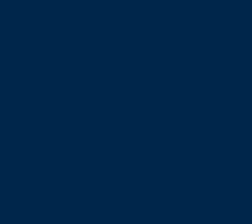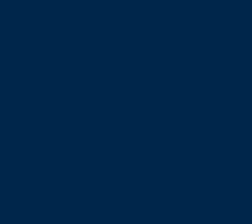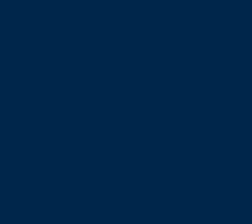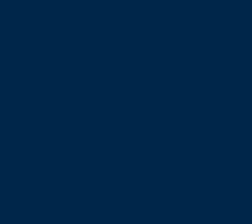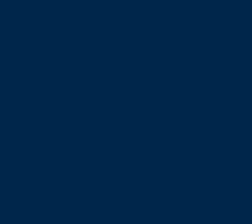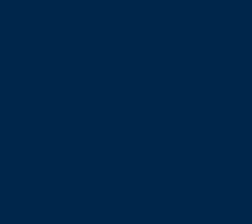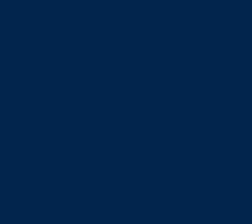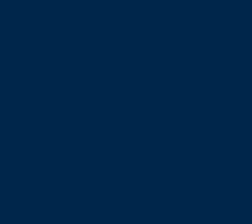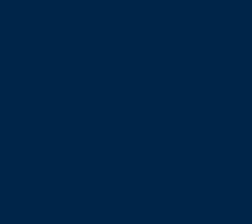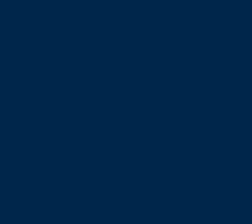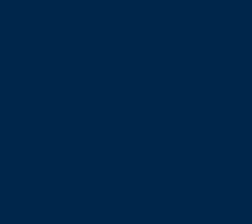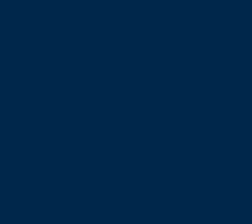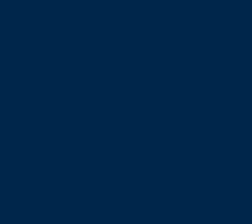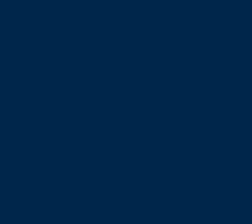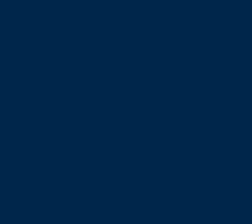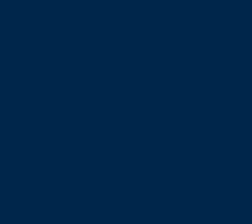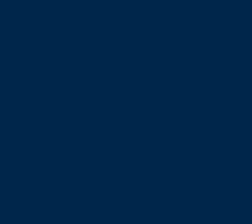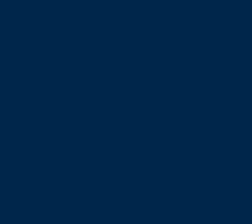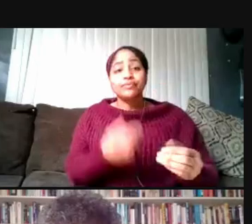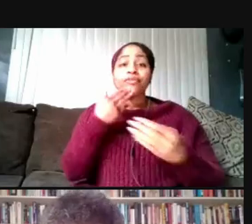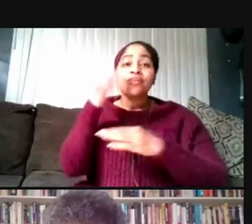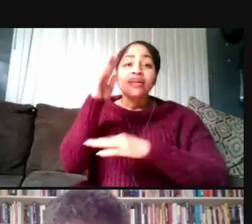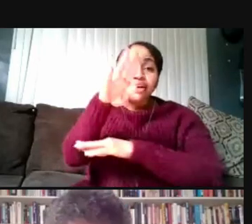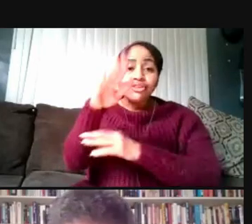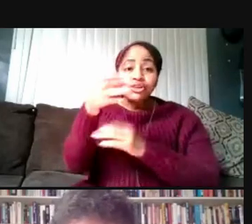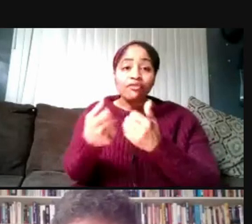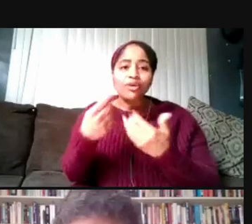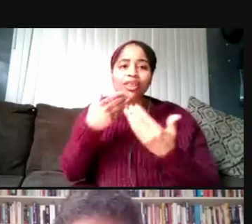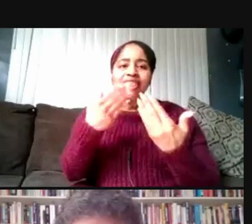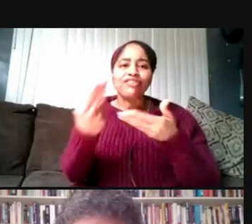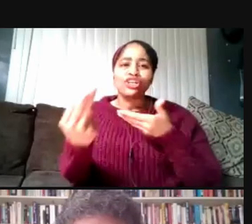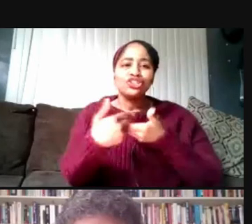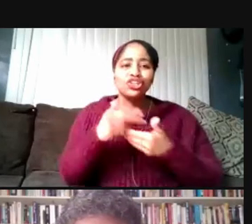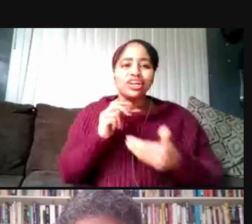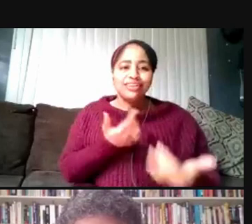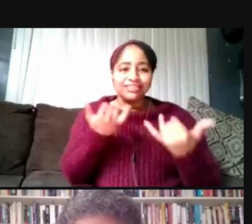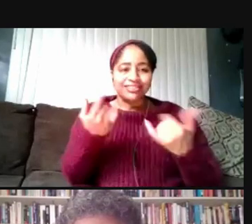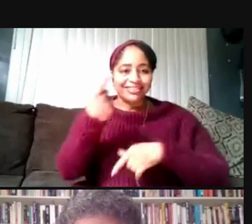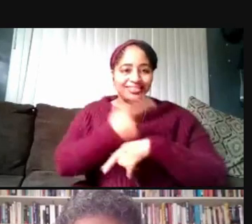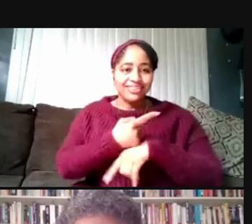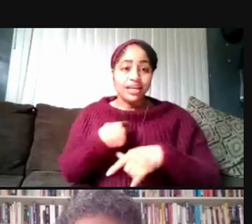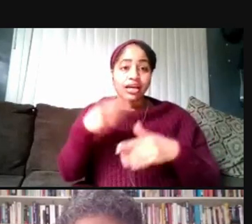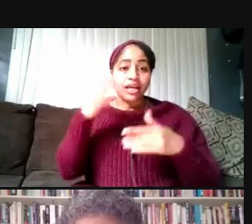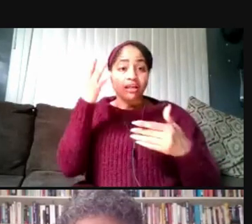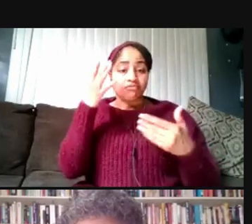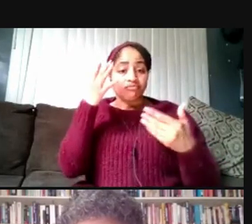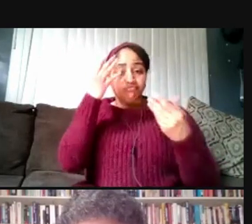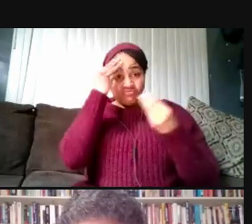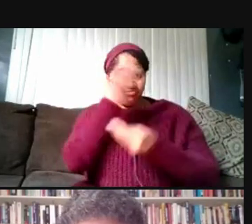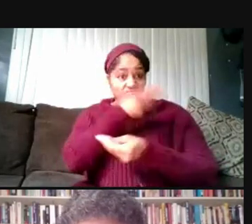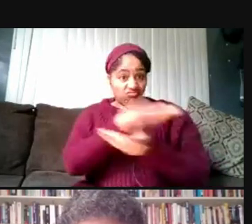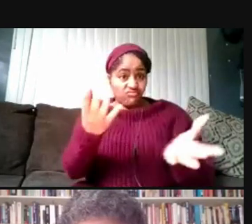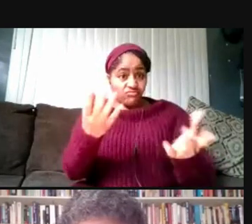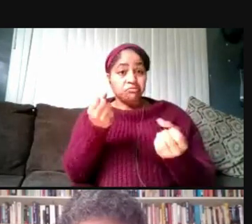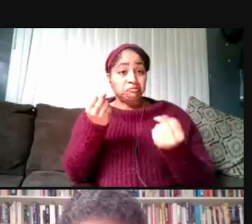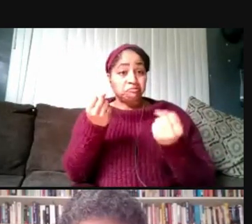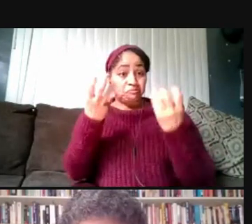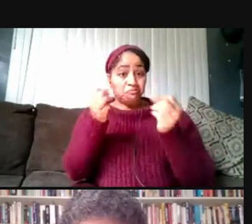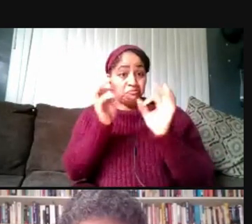Good afternoon, everyone. Thanks for joining us today. I'd like to note that live captioning and sign language translation are available